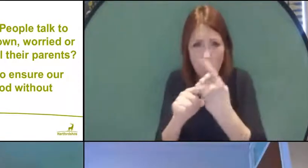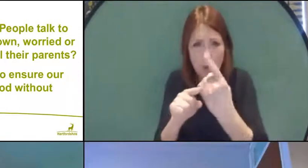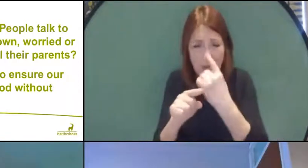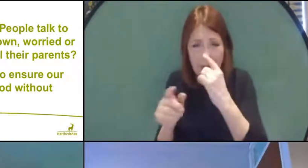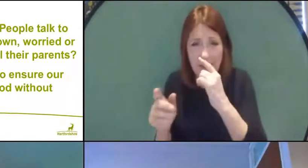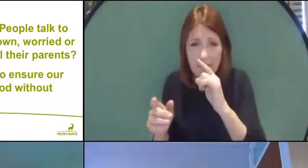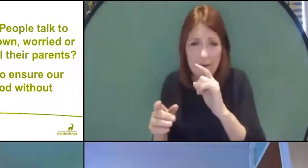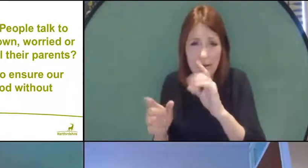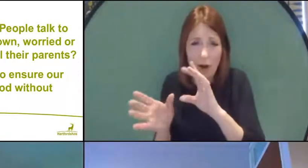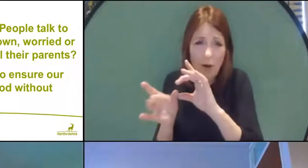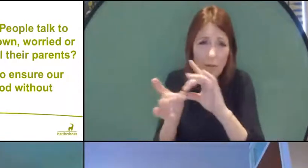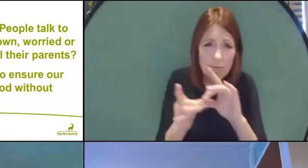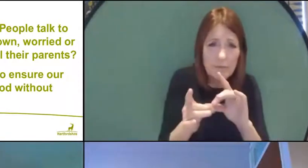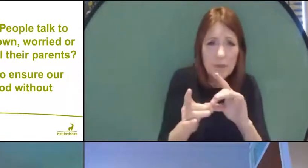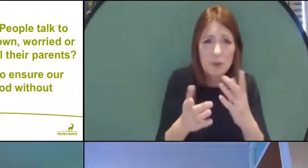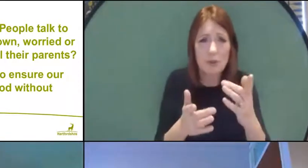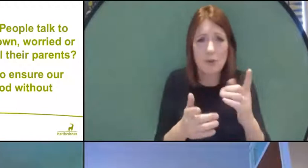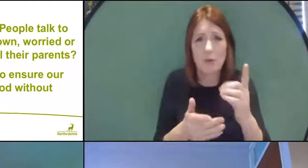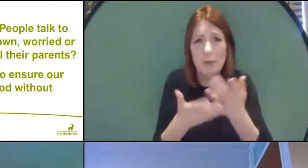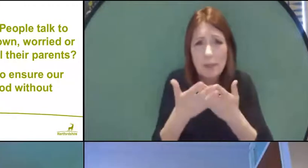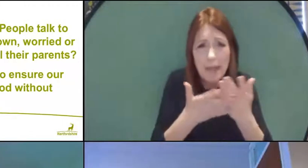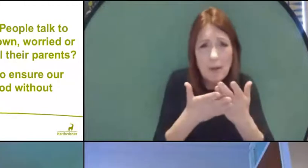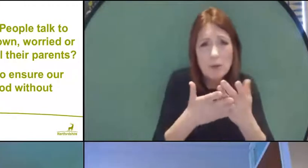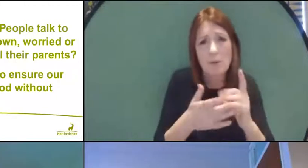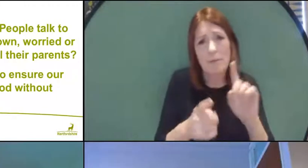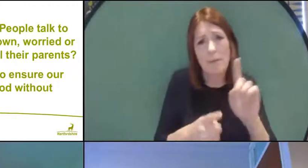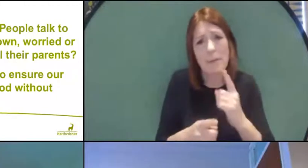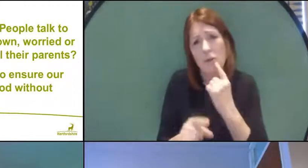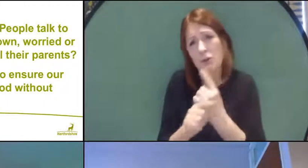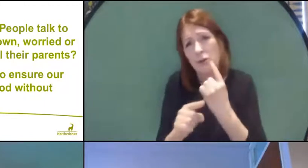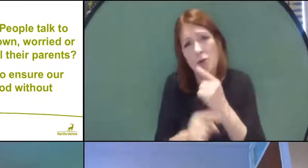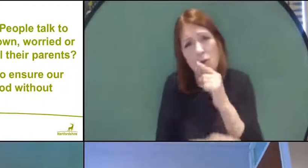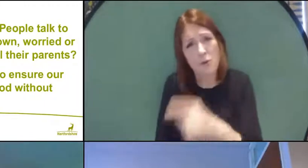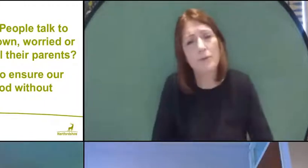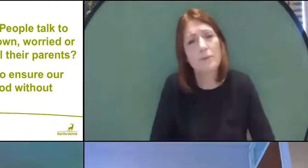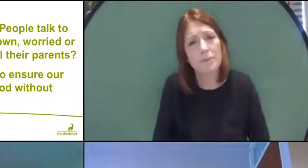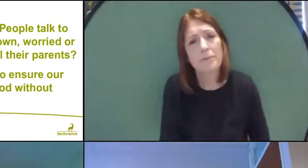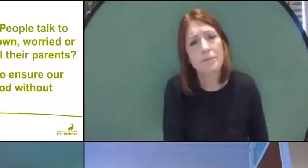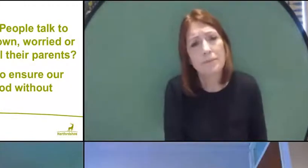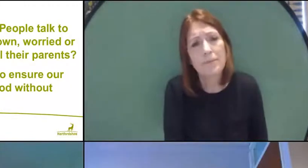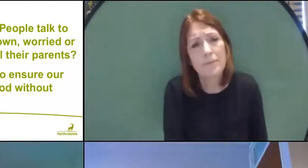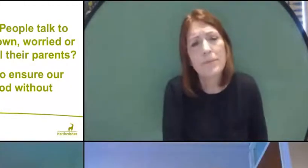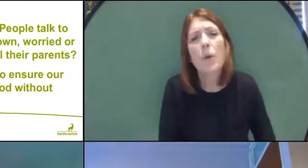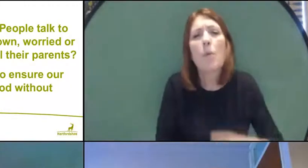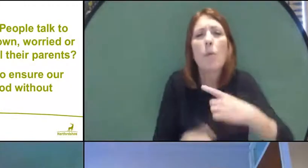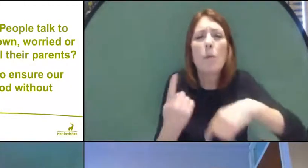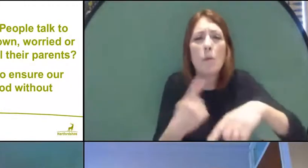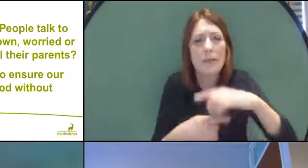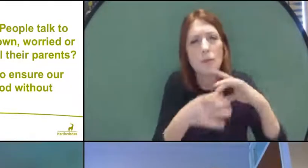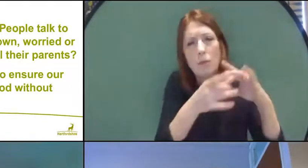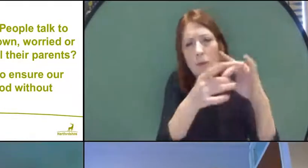who can come back and talk with you. So, let's all work together on this and the